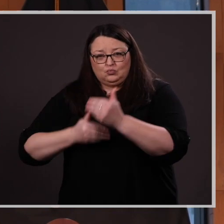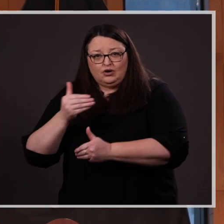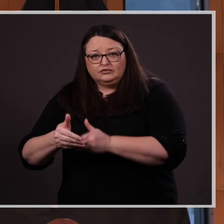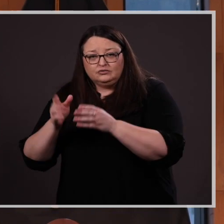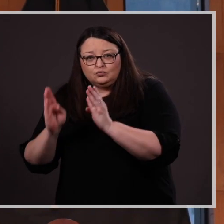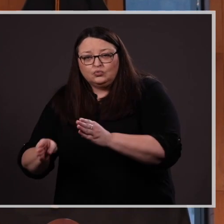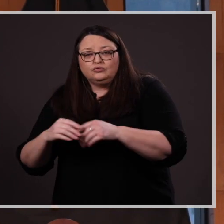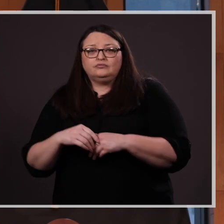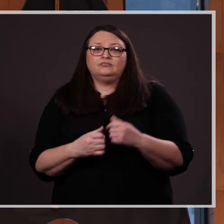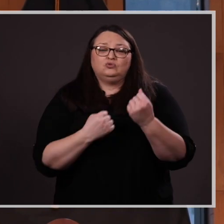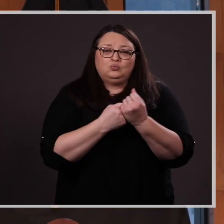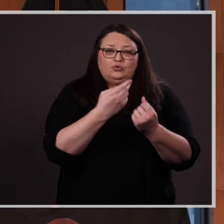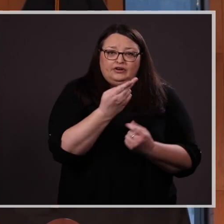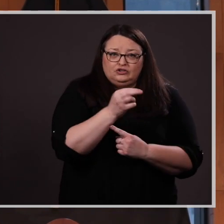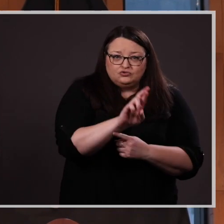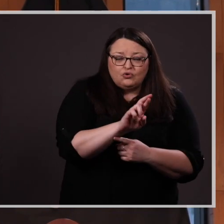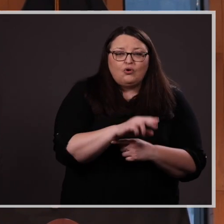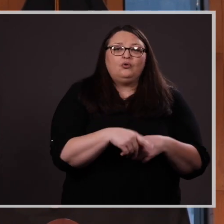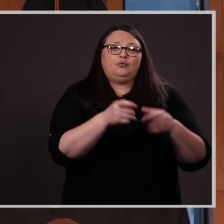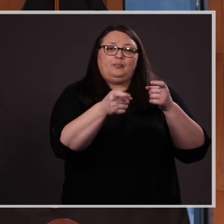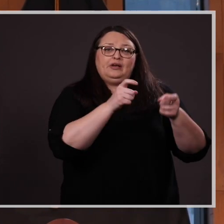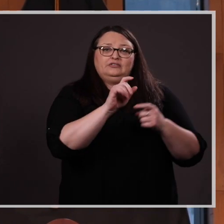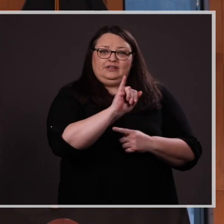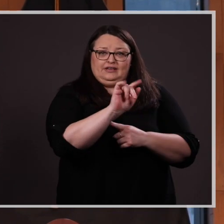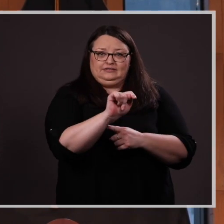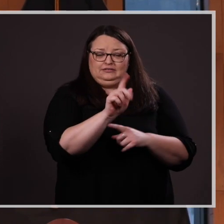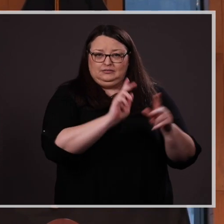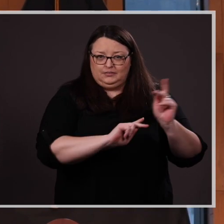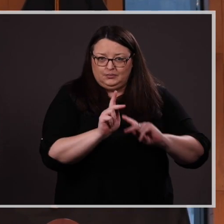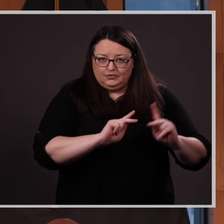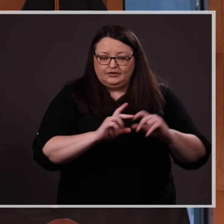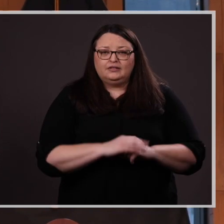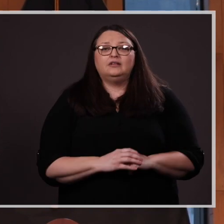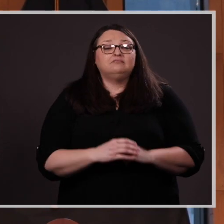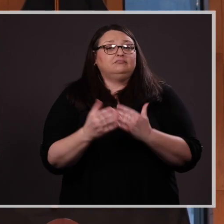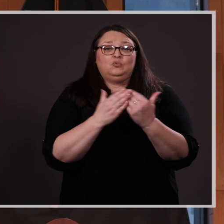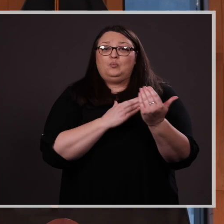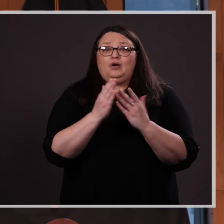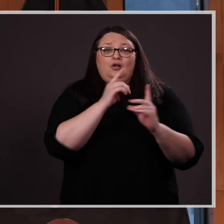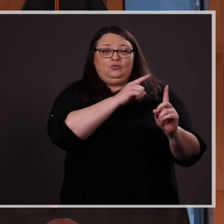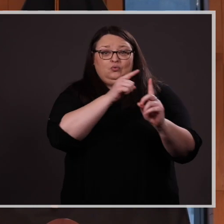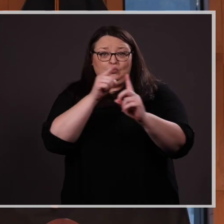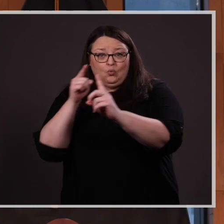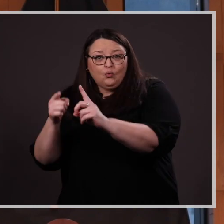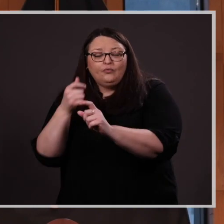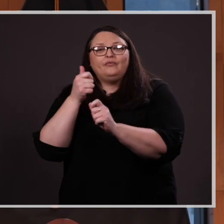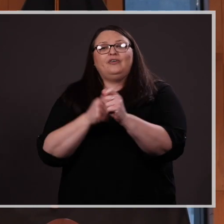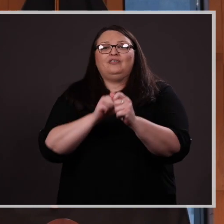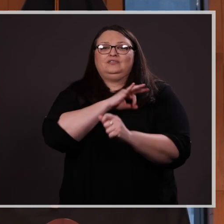supporting HR, or managing our IT. But no matter the role, every single staff member